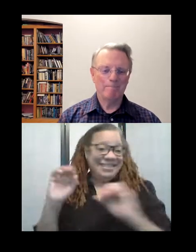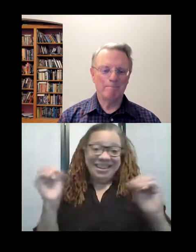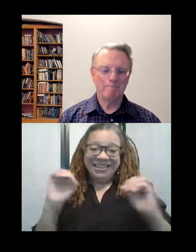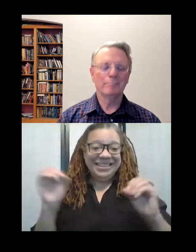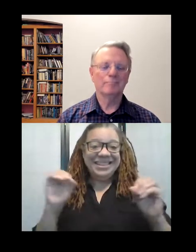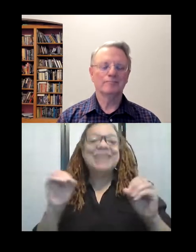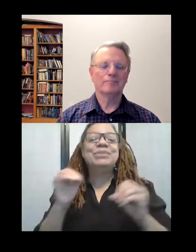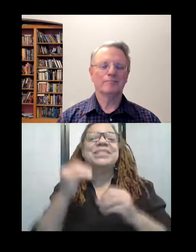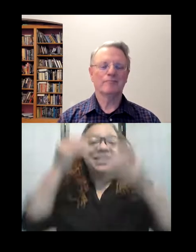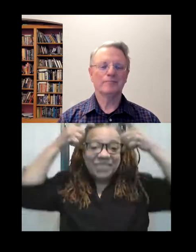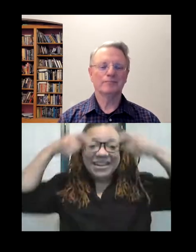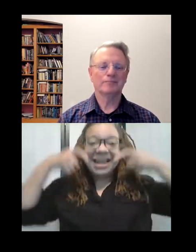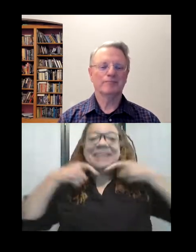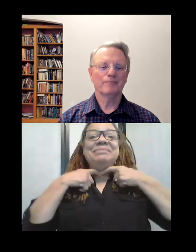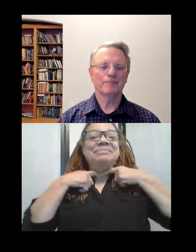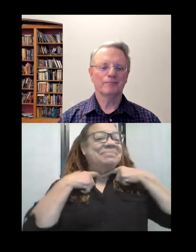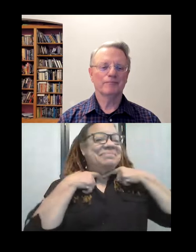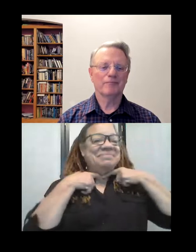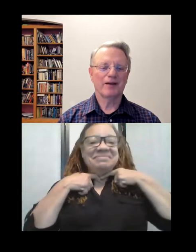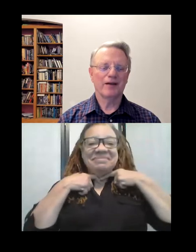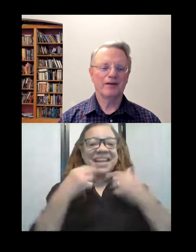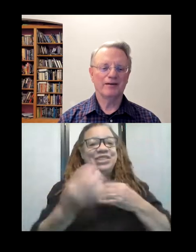neck. And you know, it just sewed up the sides. But...